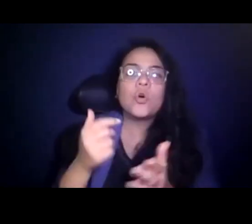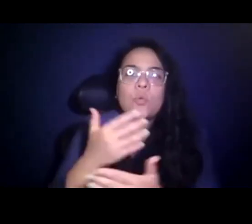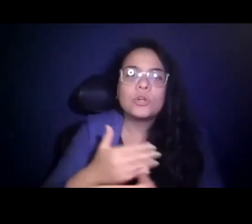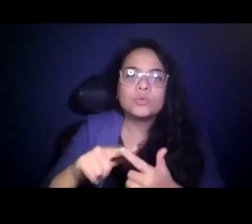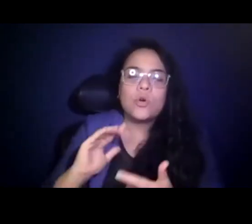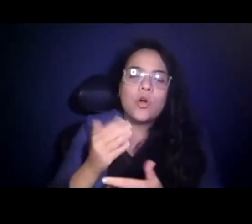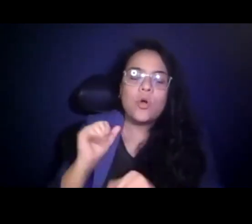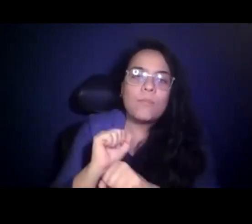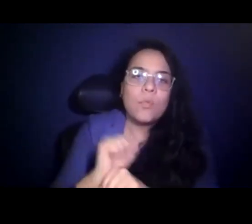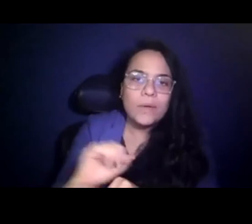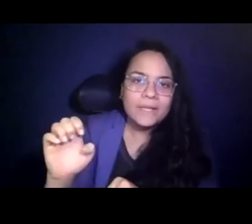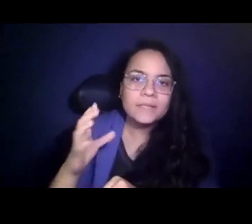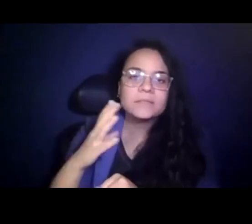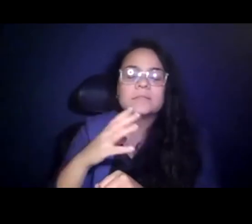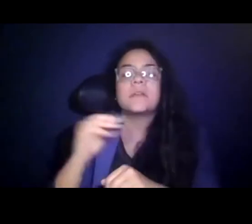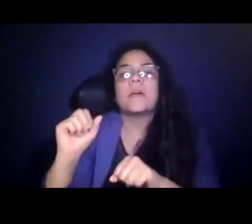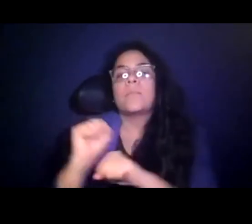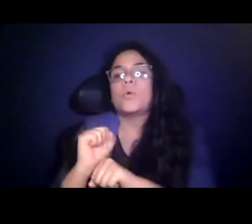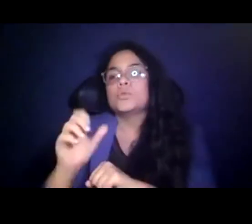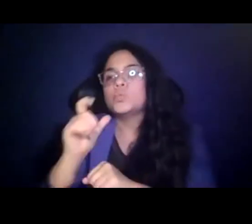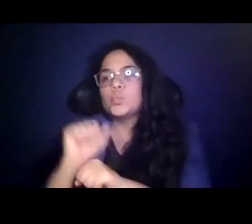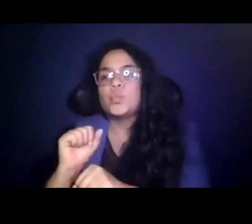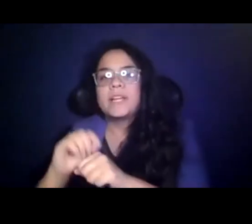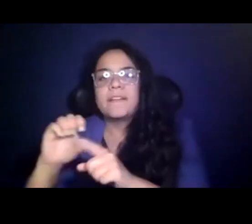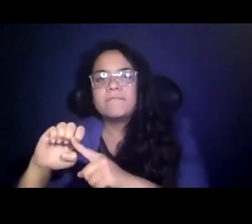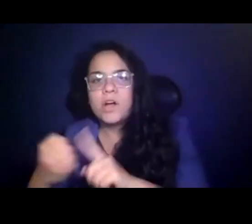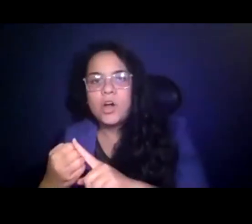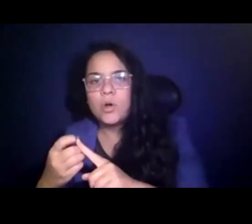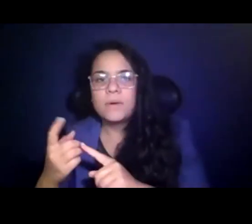that have been working in an environment 15:24:27 that really realistically they never signed up.